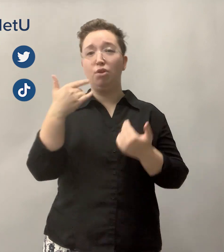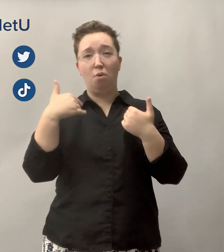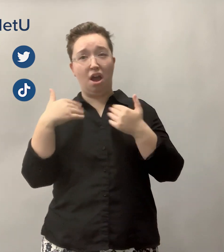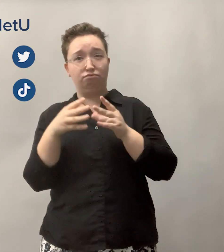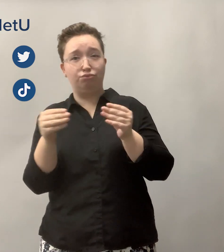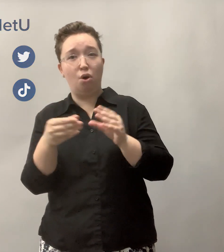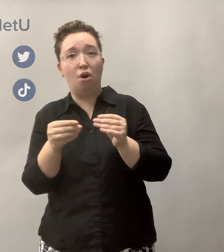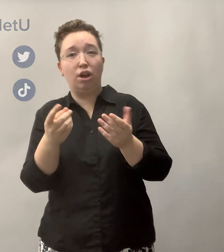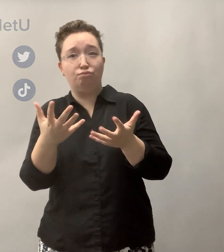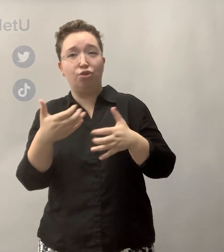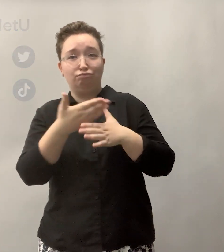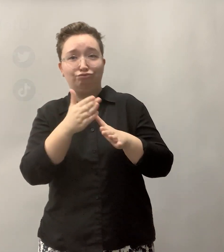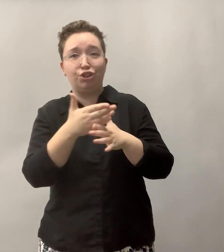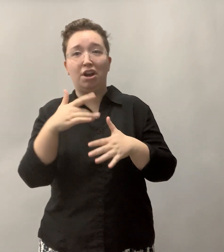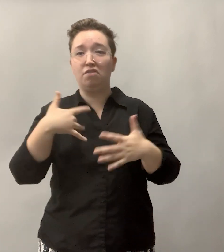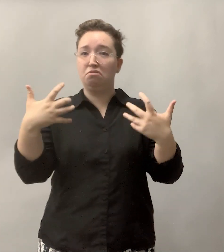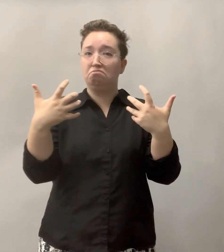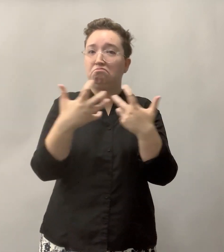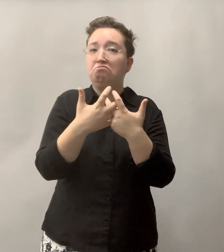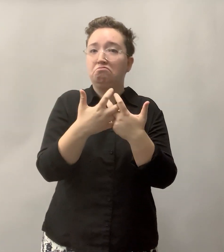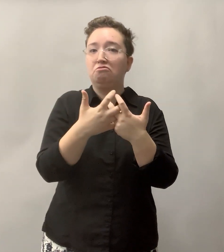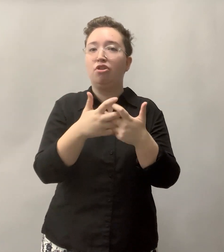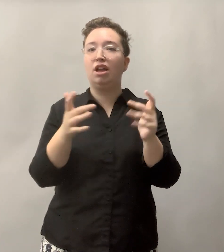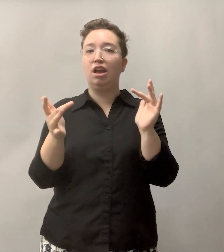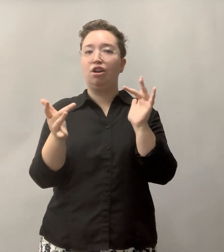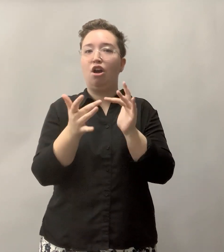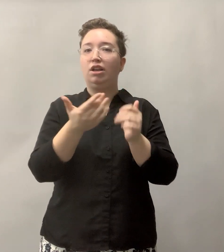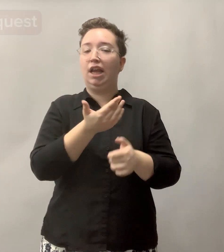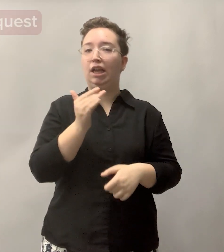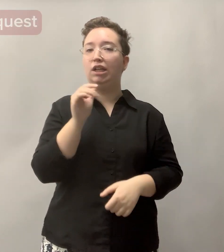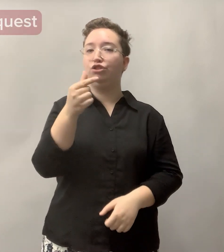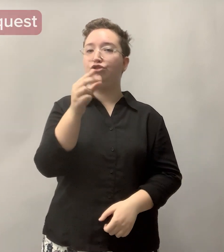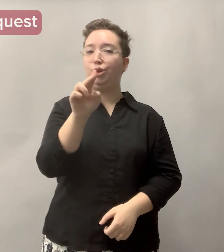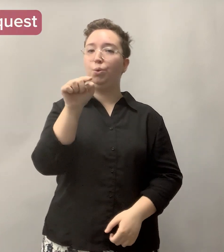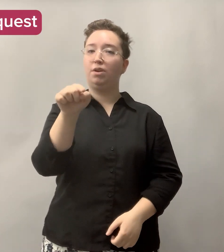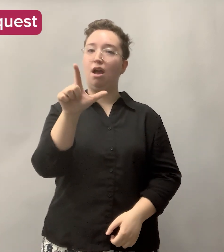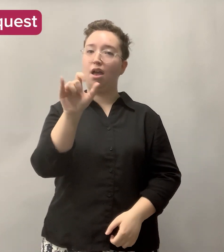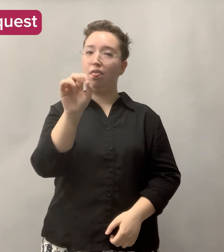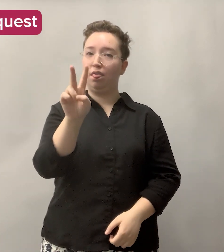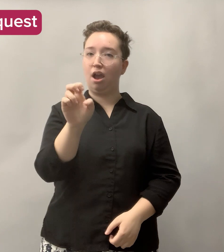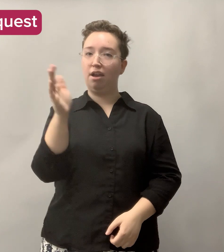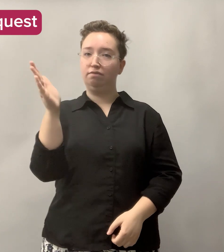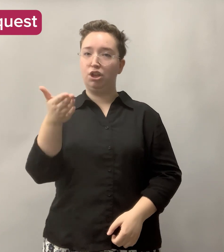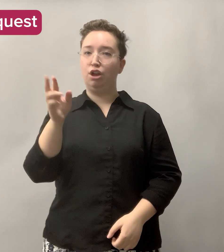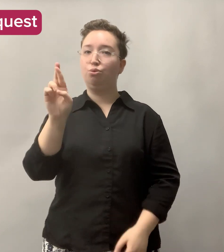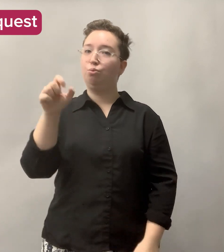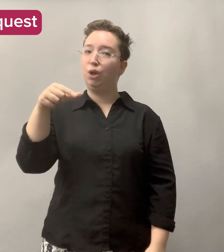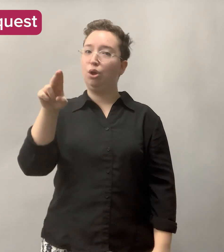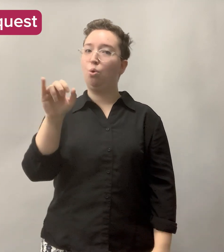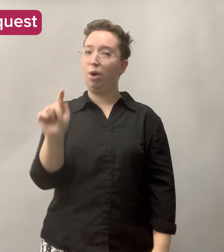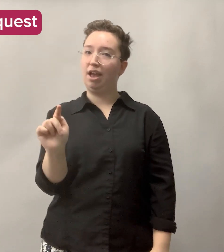If you have a story that you feel would be a good fit f or Hi5 or social media, share it with us at gu.live/request.